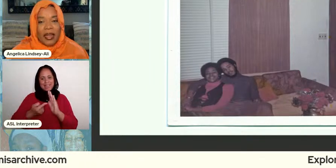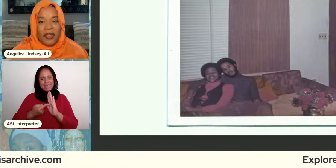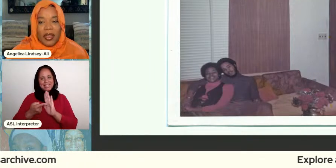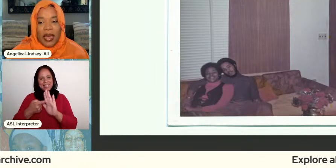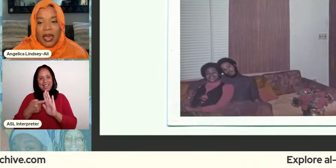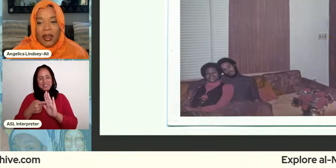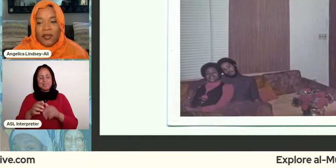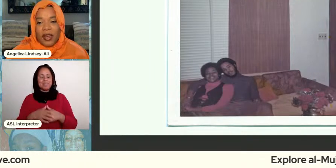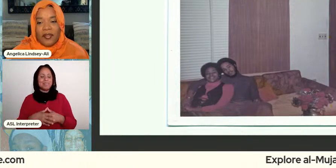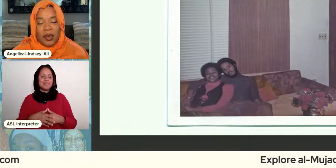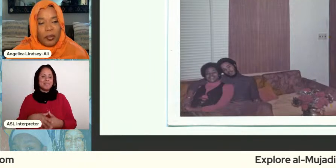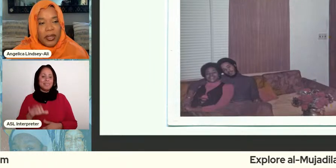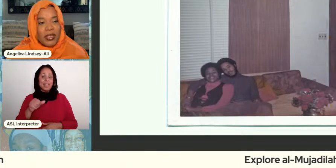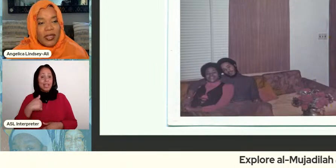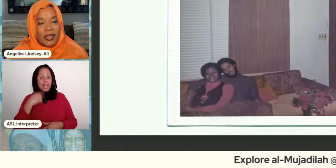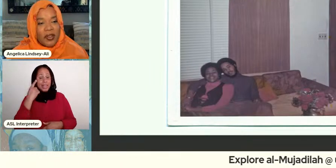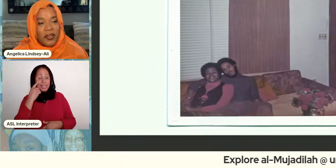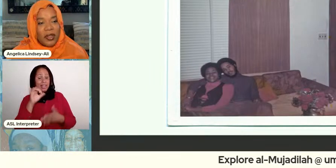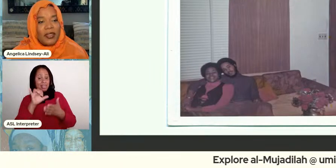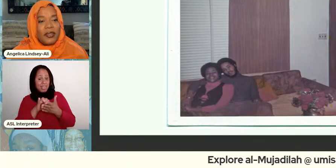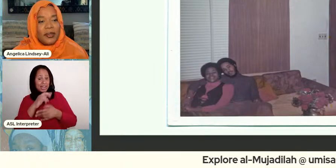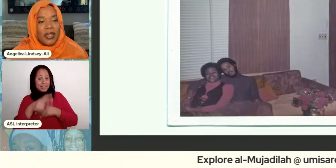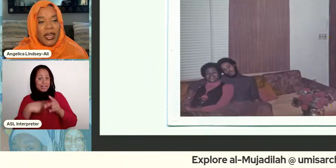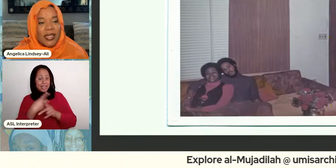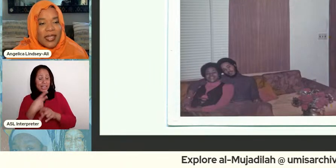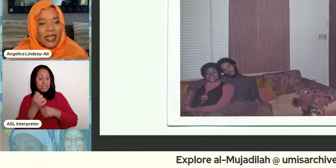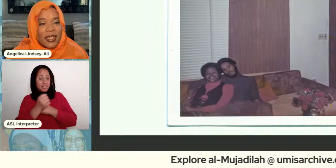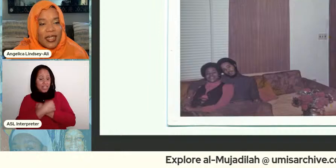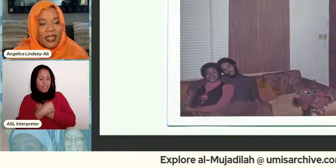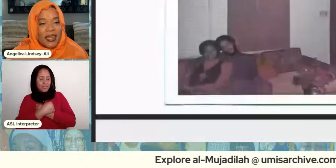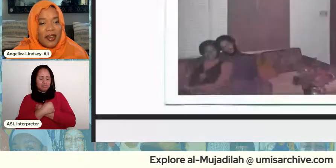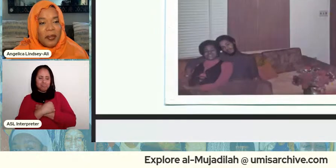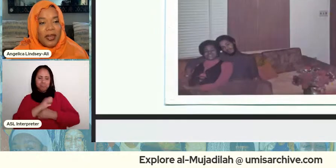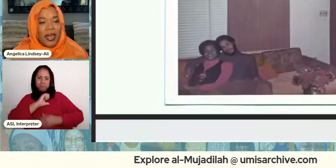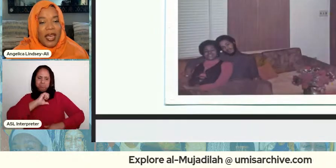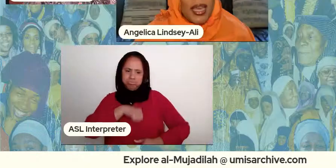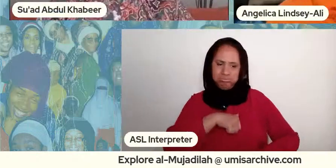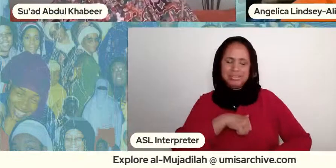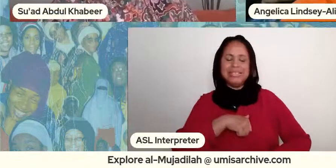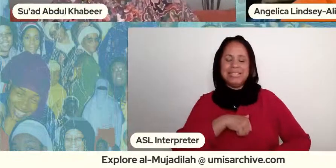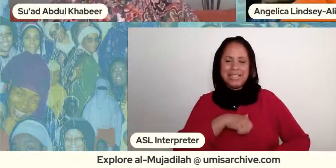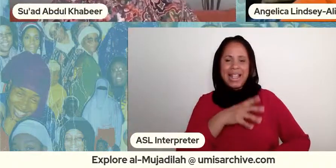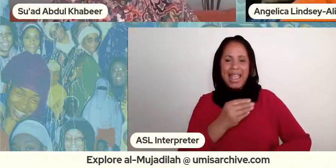and i think that kind of love imprints itself on you and it's it does set up an expectation